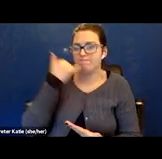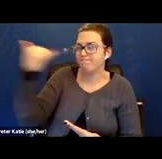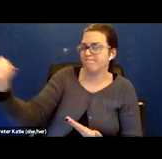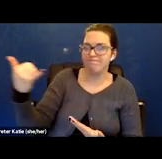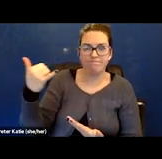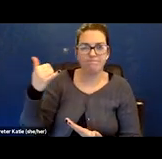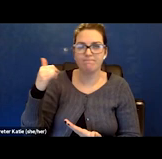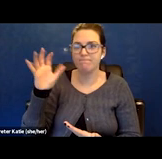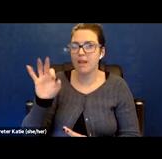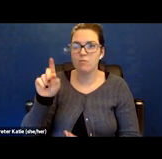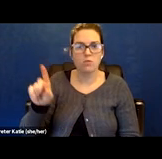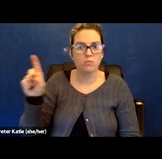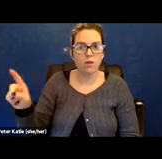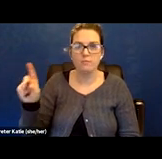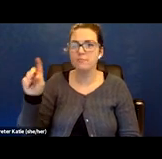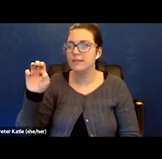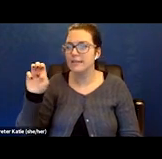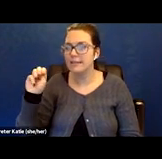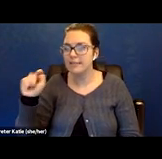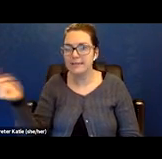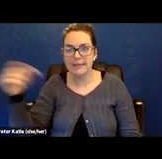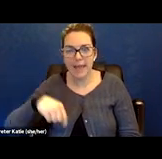I had 20% oxygen when they picked me up.